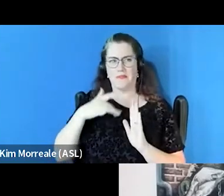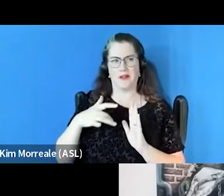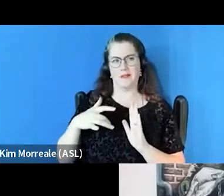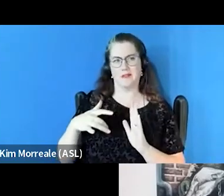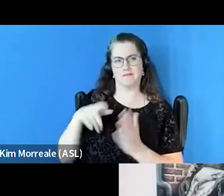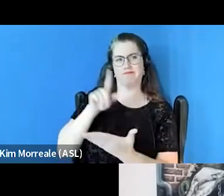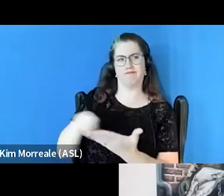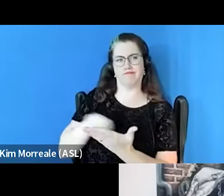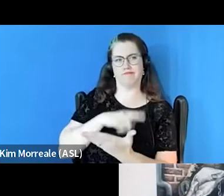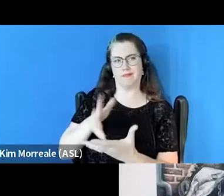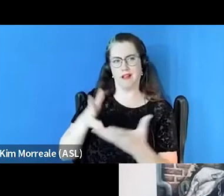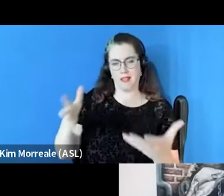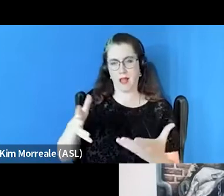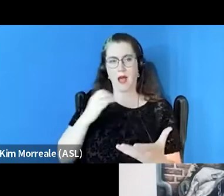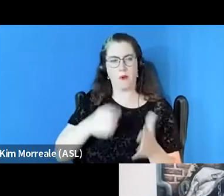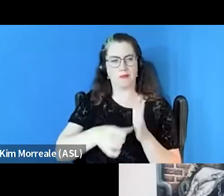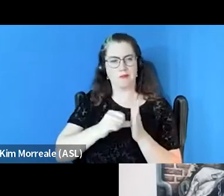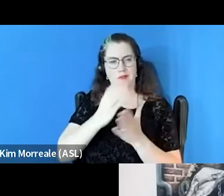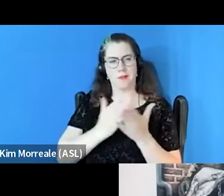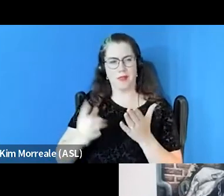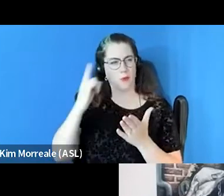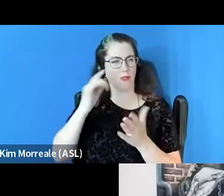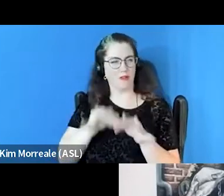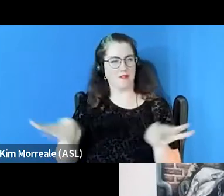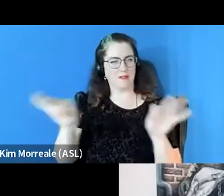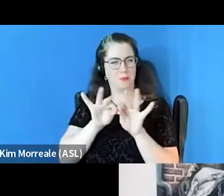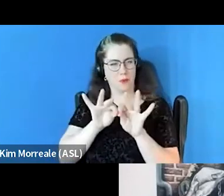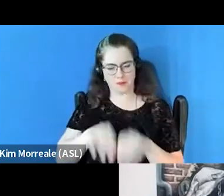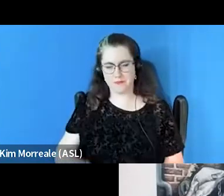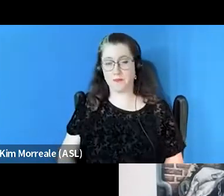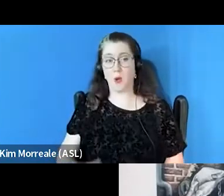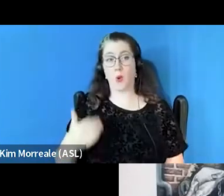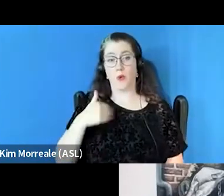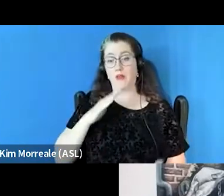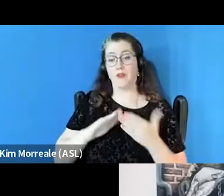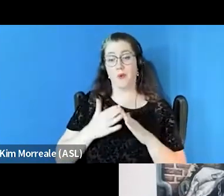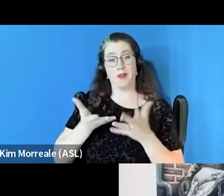some of the things that we found successful in implementing. So we have a community engagement program